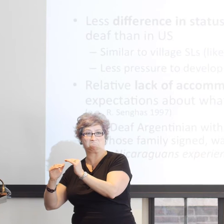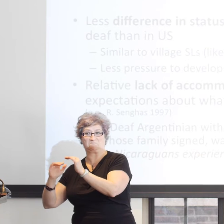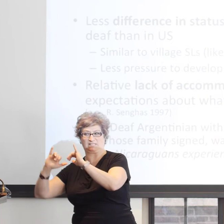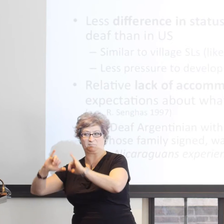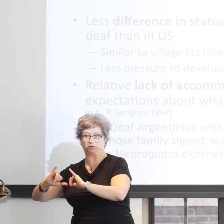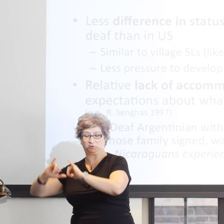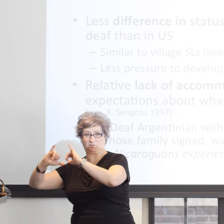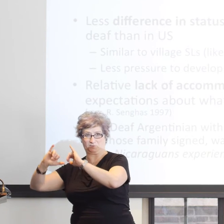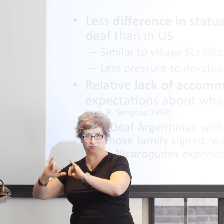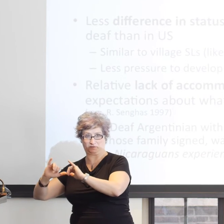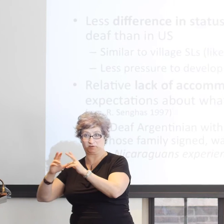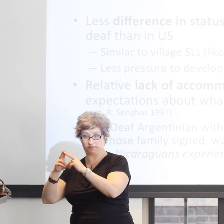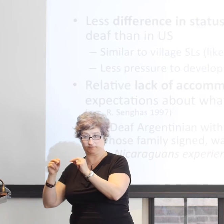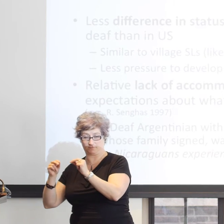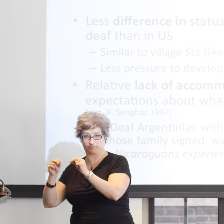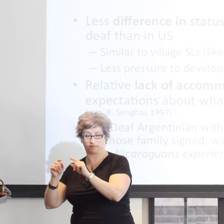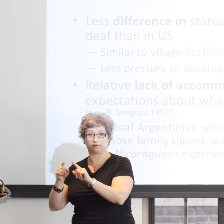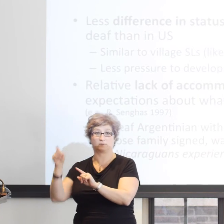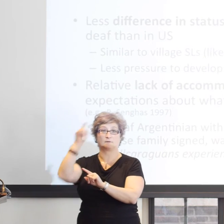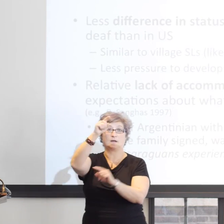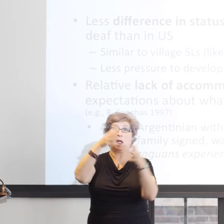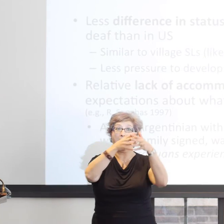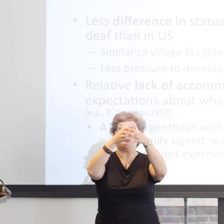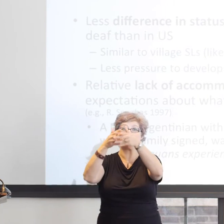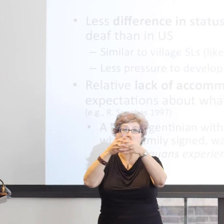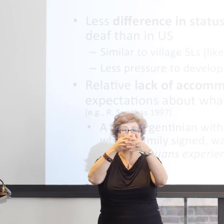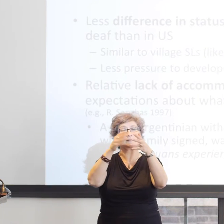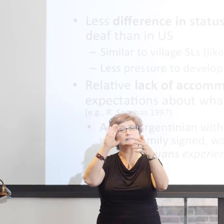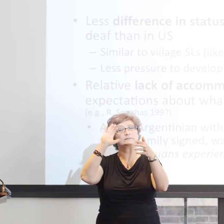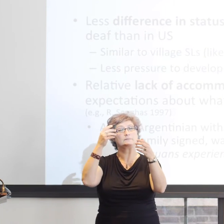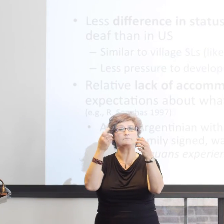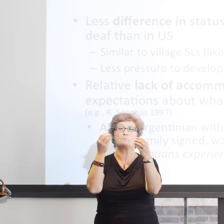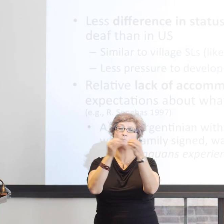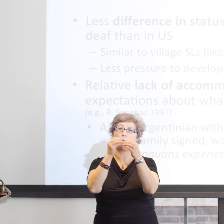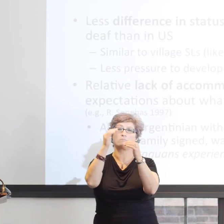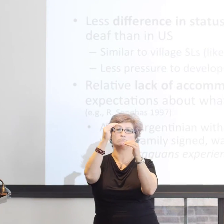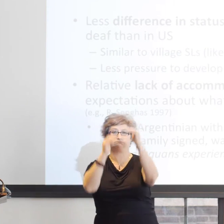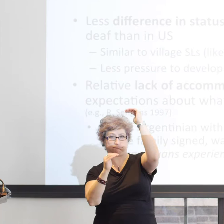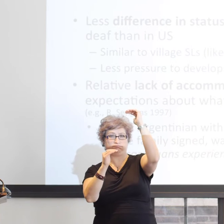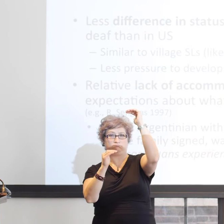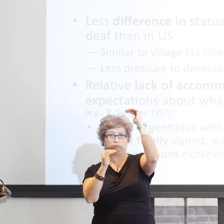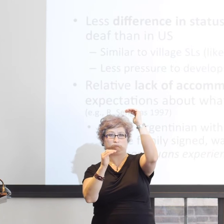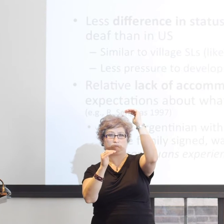that he was like them in some way. But he was not motivated to give up